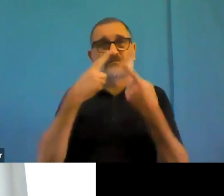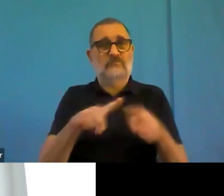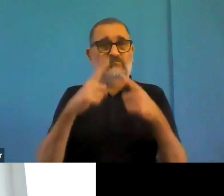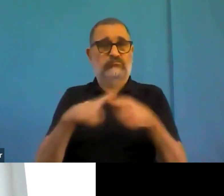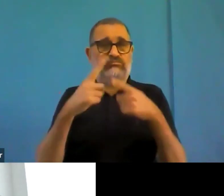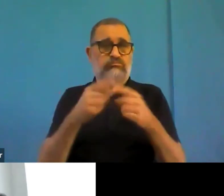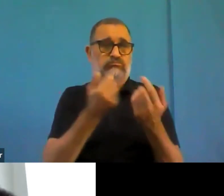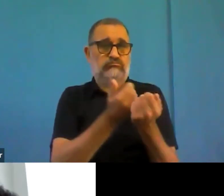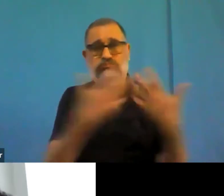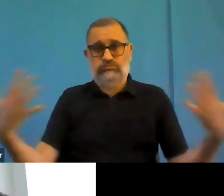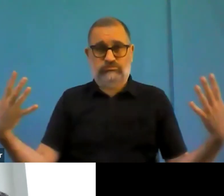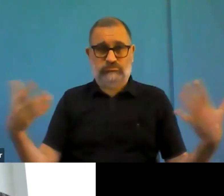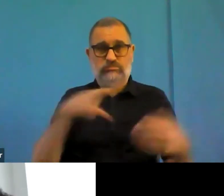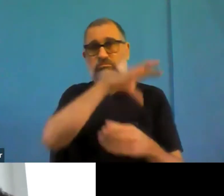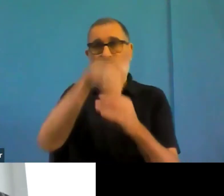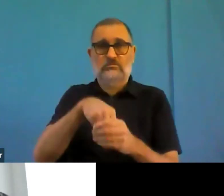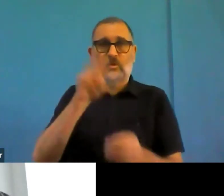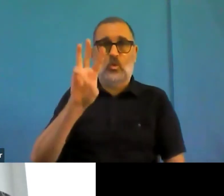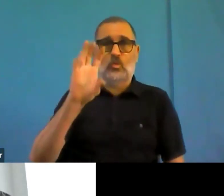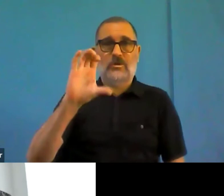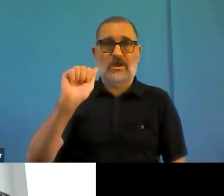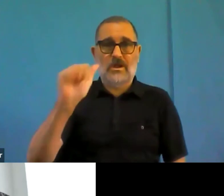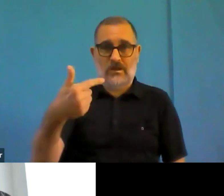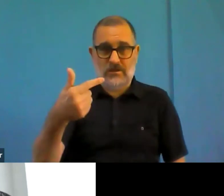So we should focus on user testing.